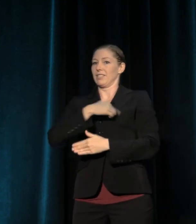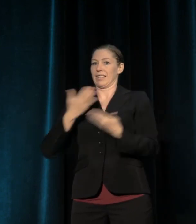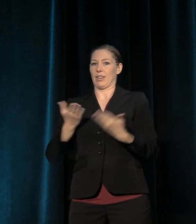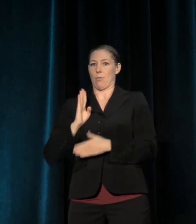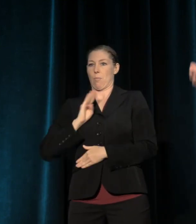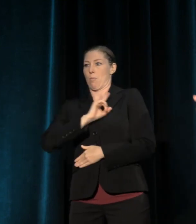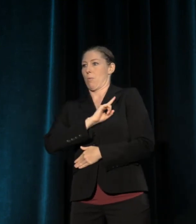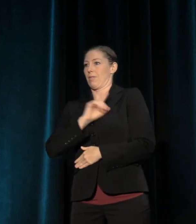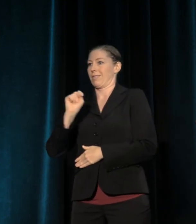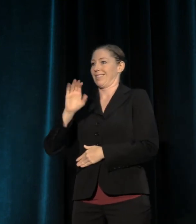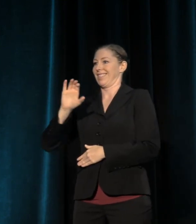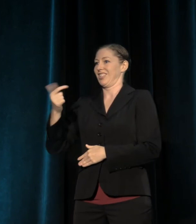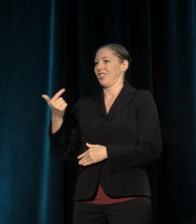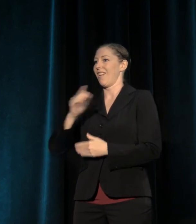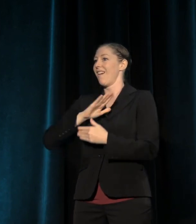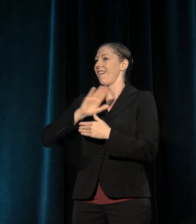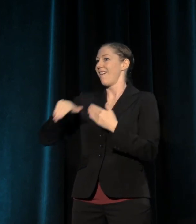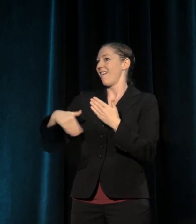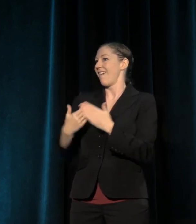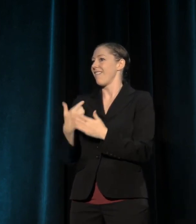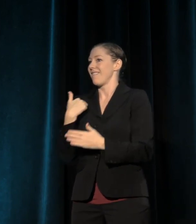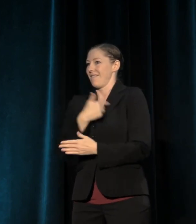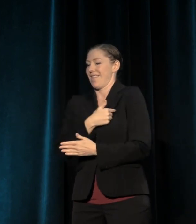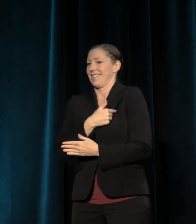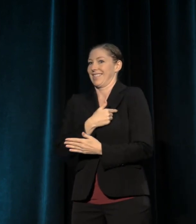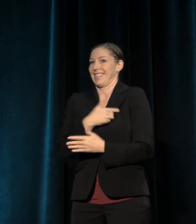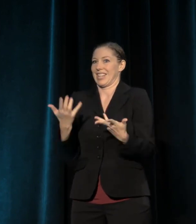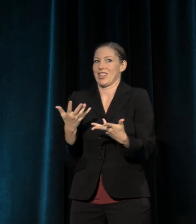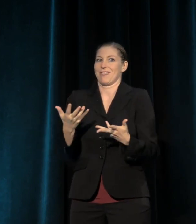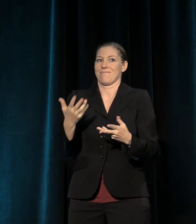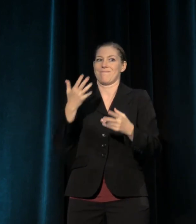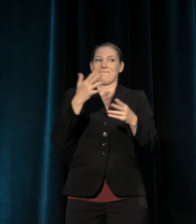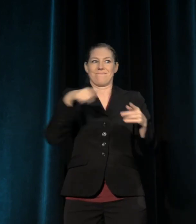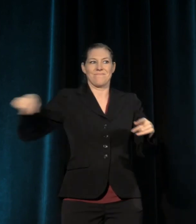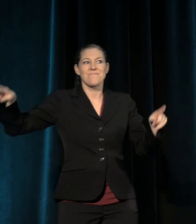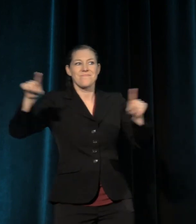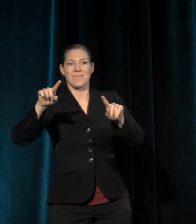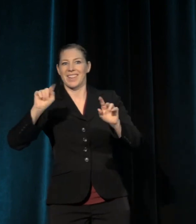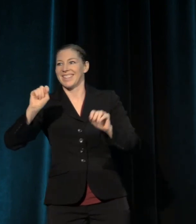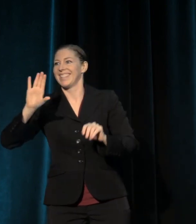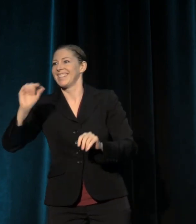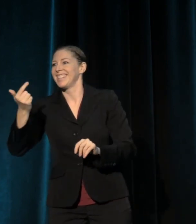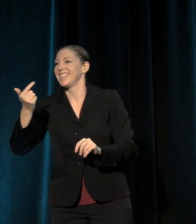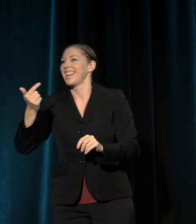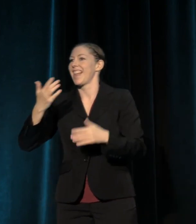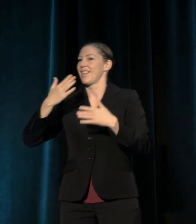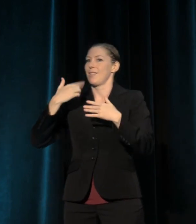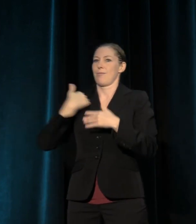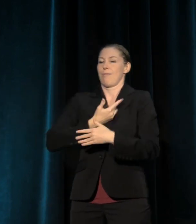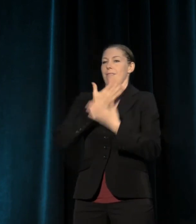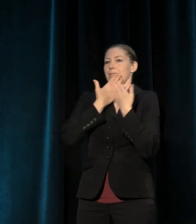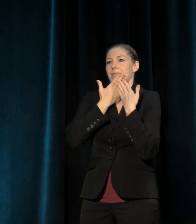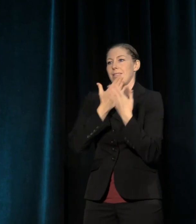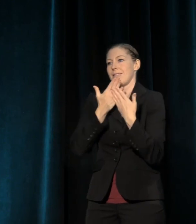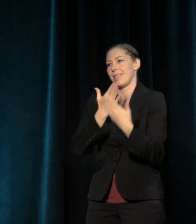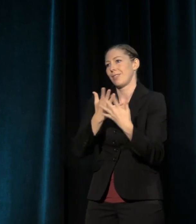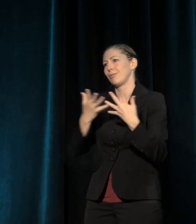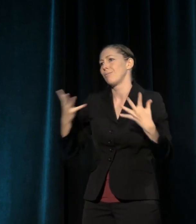all of us in this room who are TCG, thank you for the art that you're making,